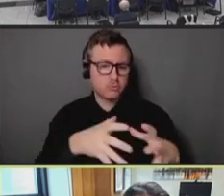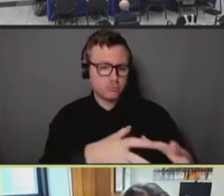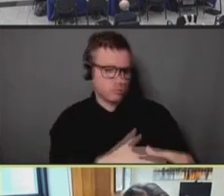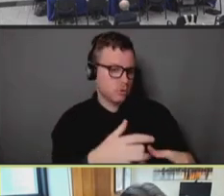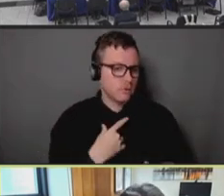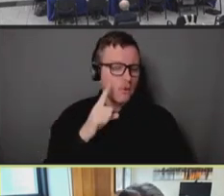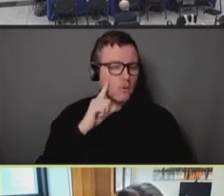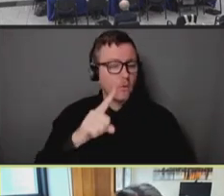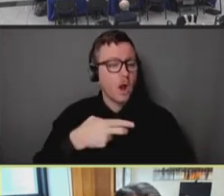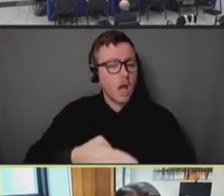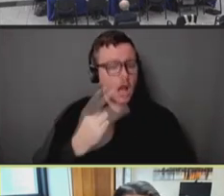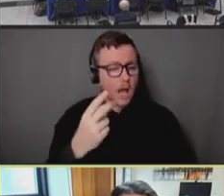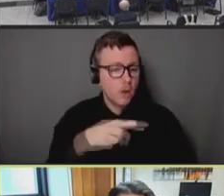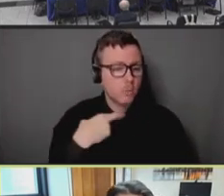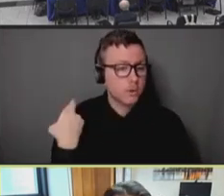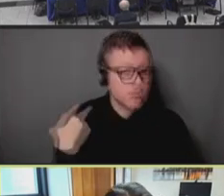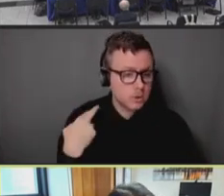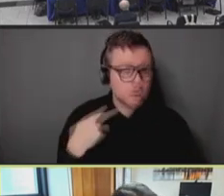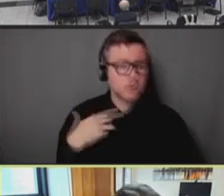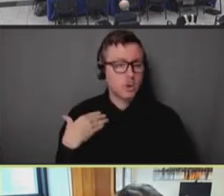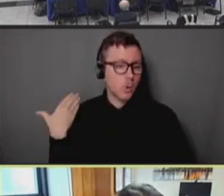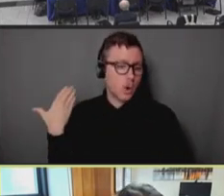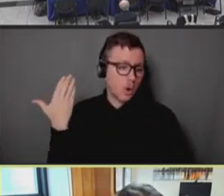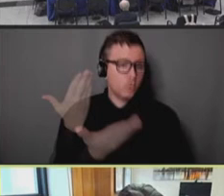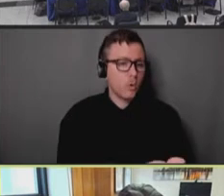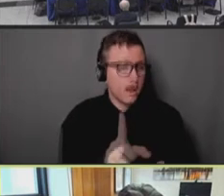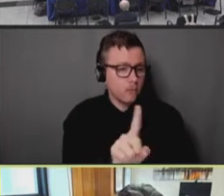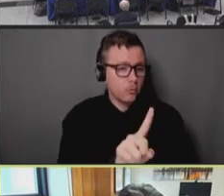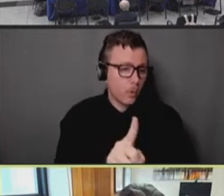going to where people are was really crucial. Next slide.